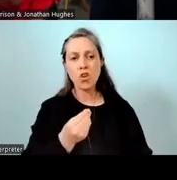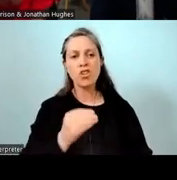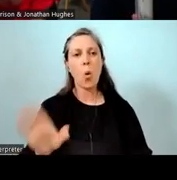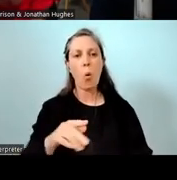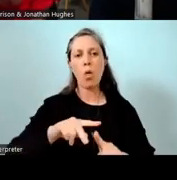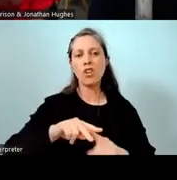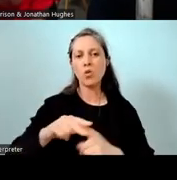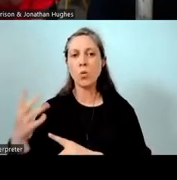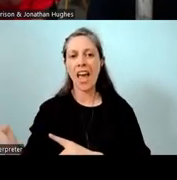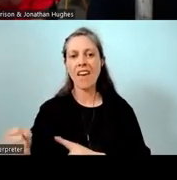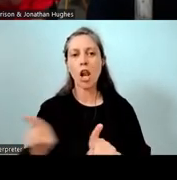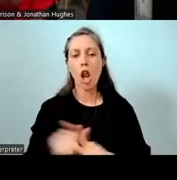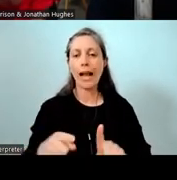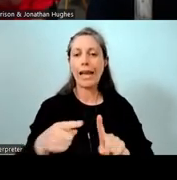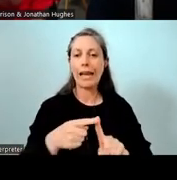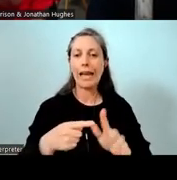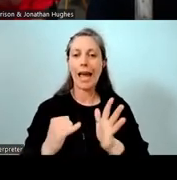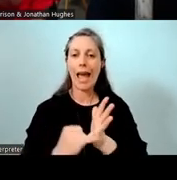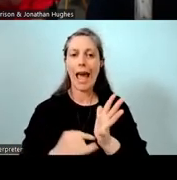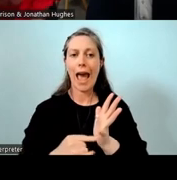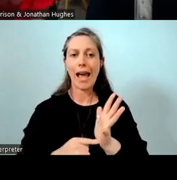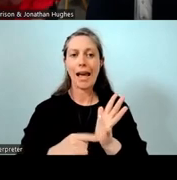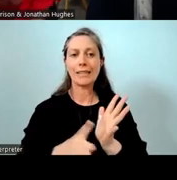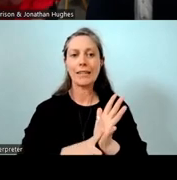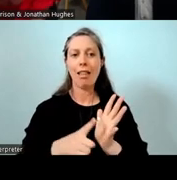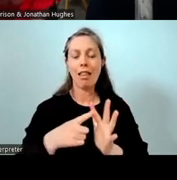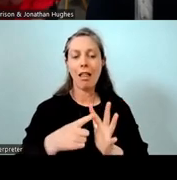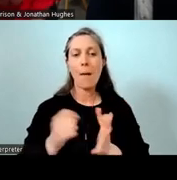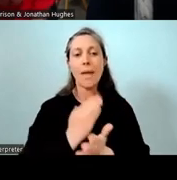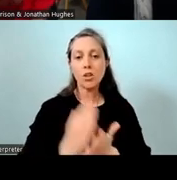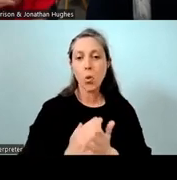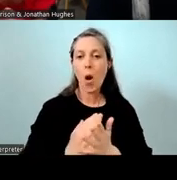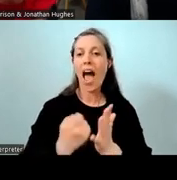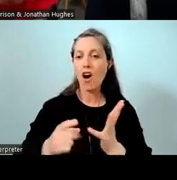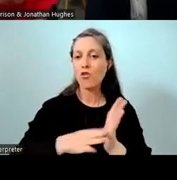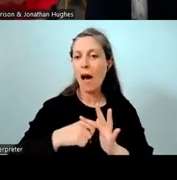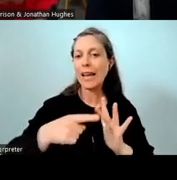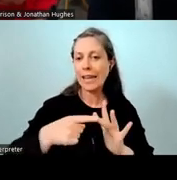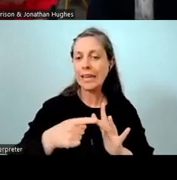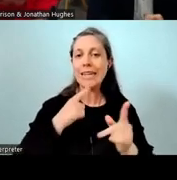We transformed that to make sure that our rumaki was also data rich, and having a board with Stacey on, she always demands that.